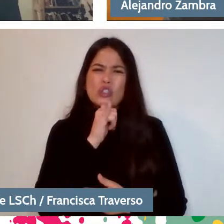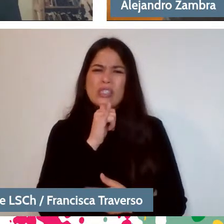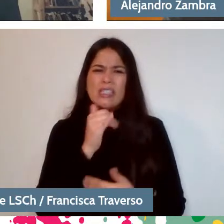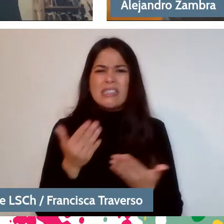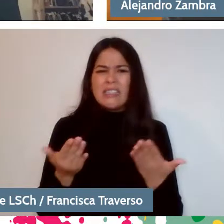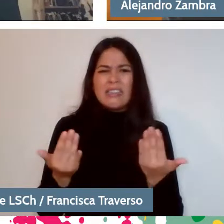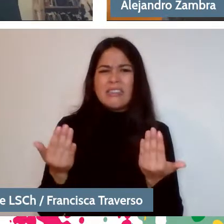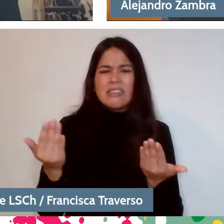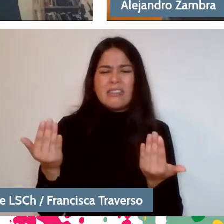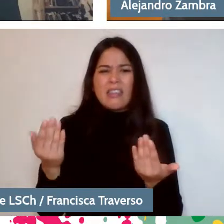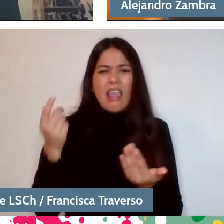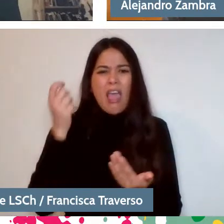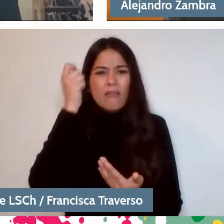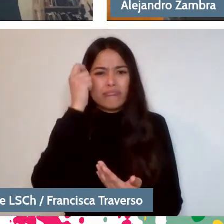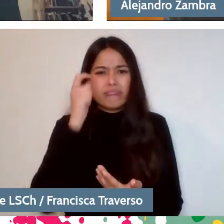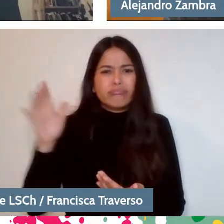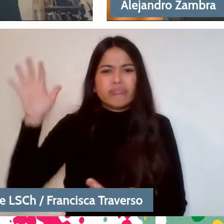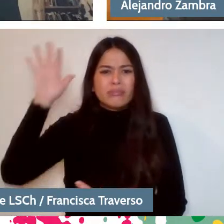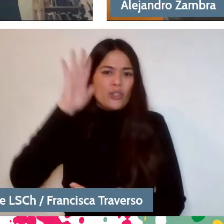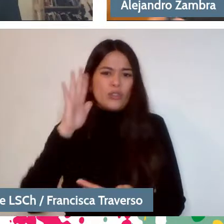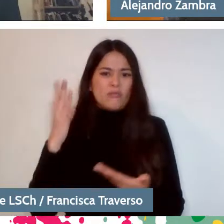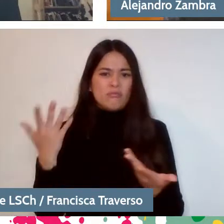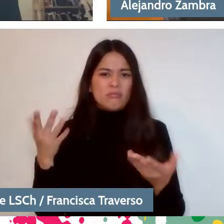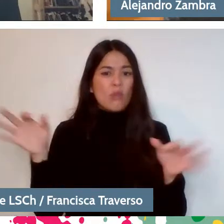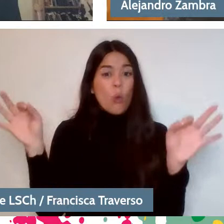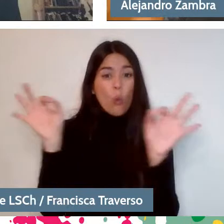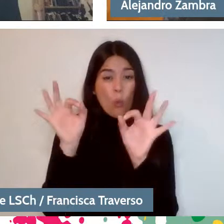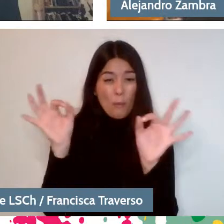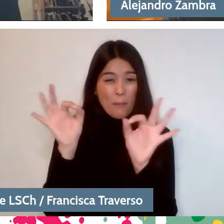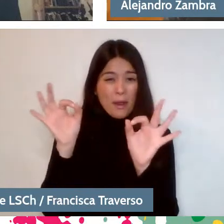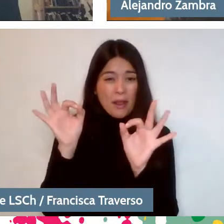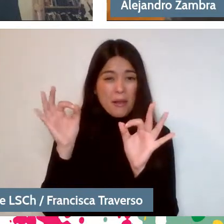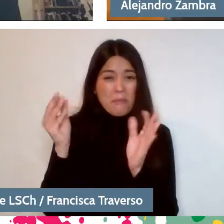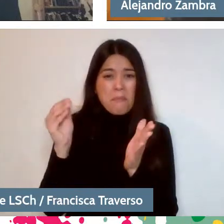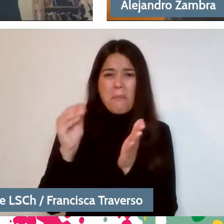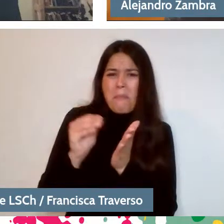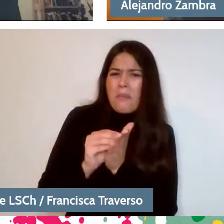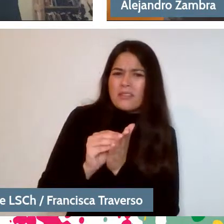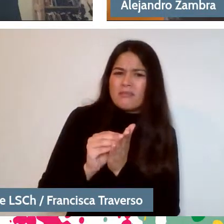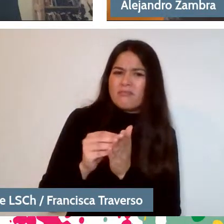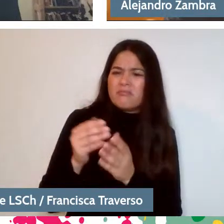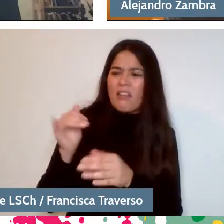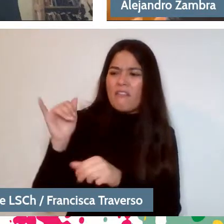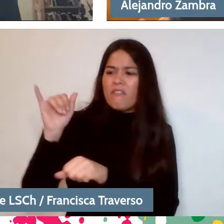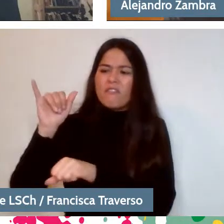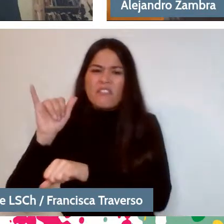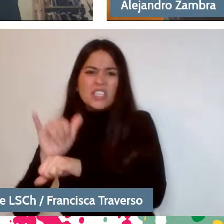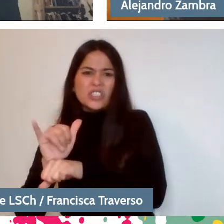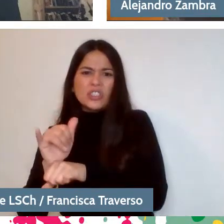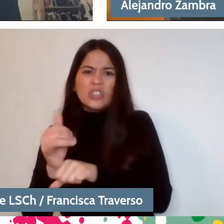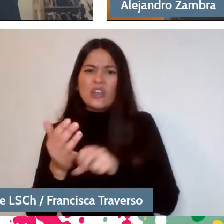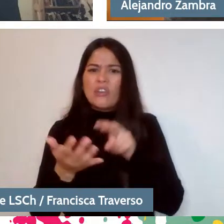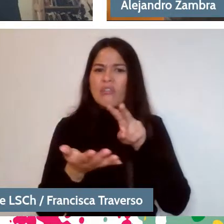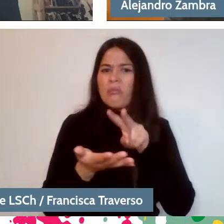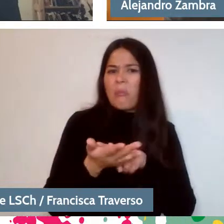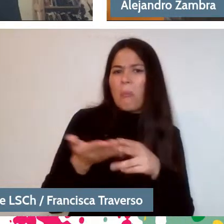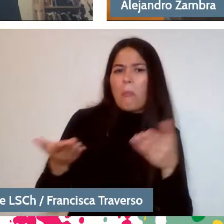And then, I don't know if they have to explain to you so much the difference between fiction and non-fiction and allude to the false or the true